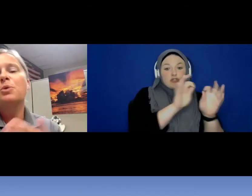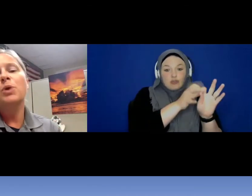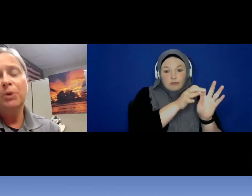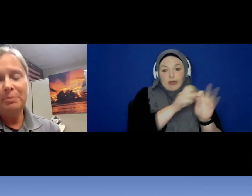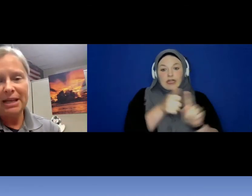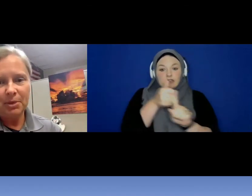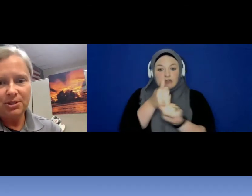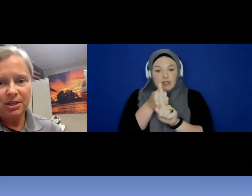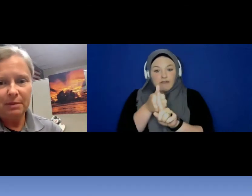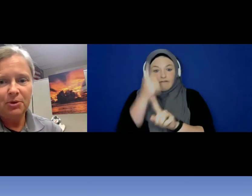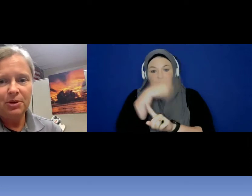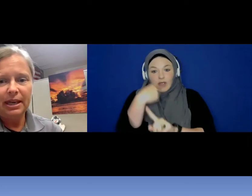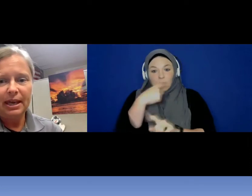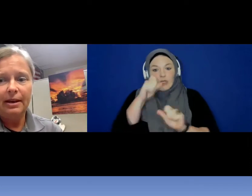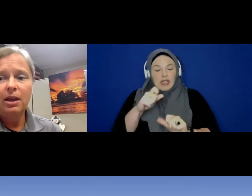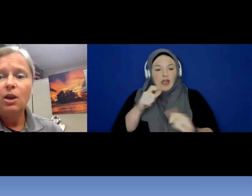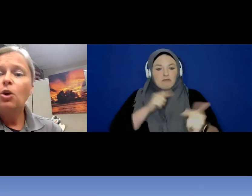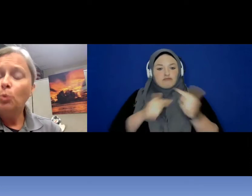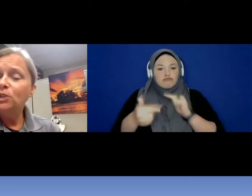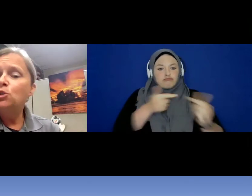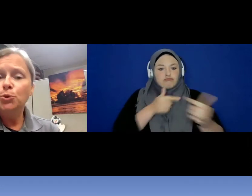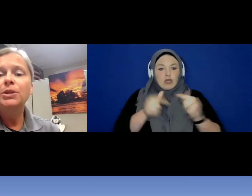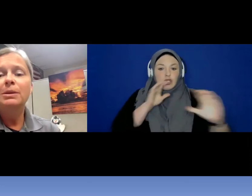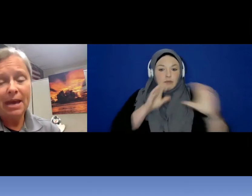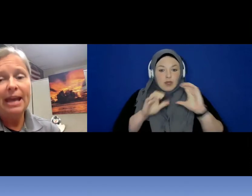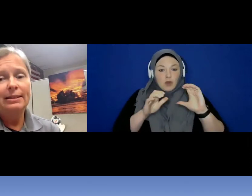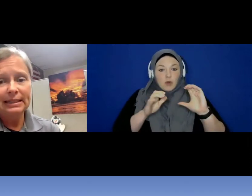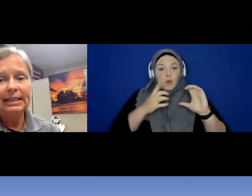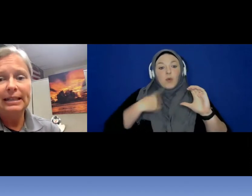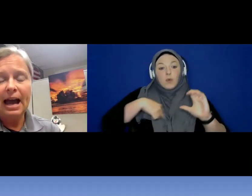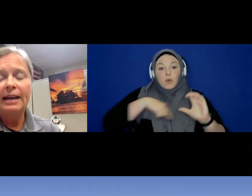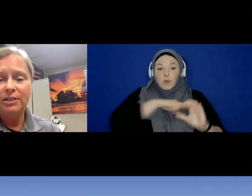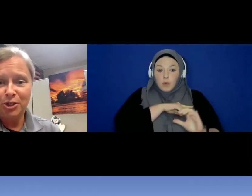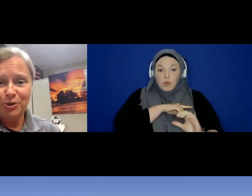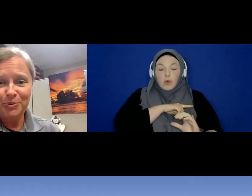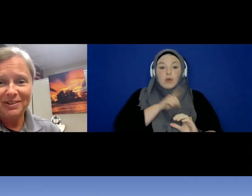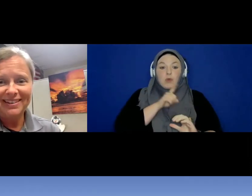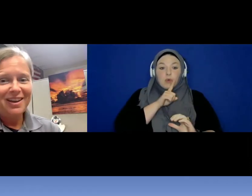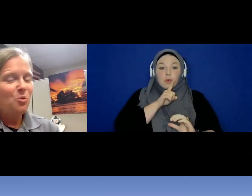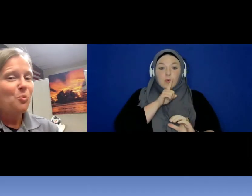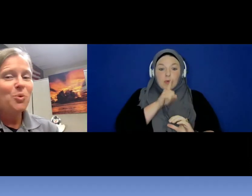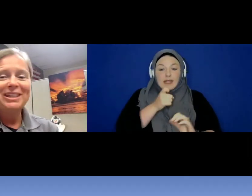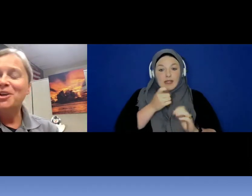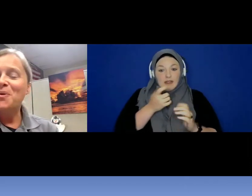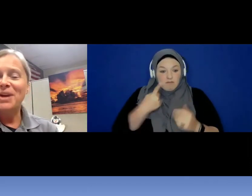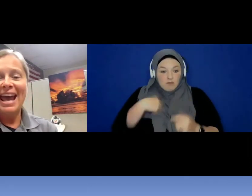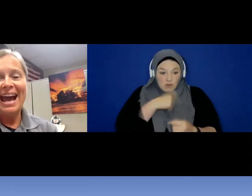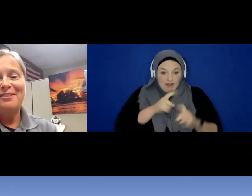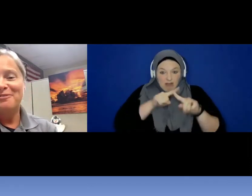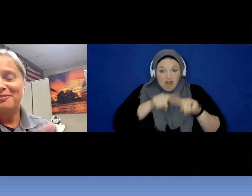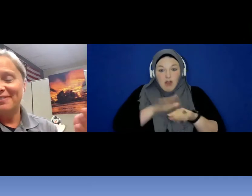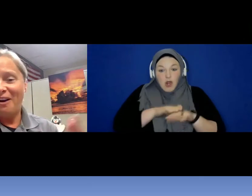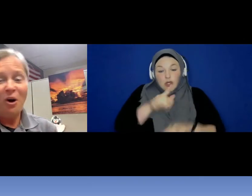we would be able to communicate. We truly may lean on you, we don't have all